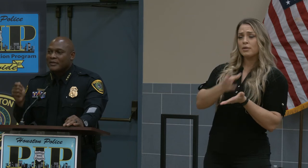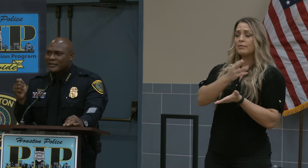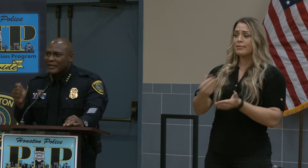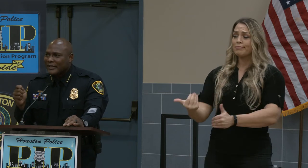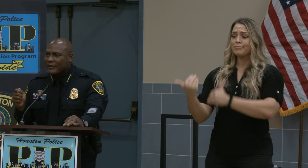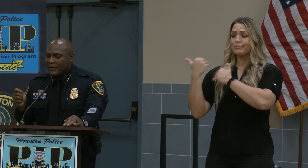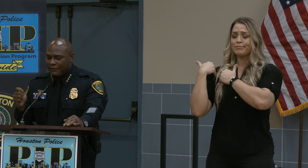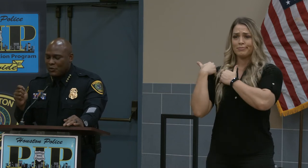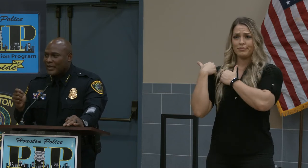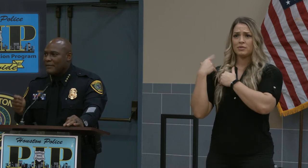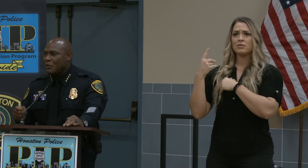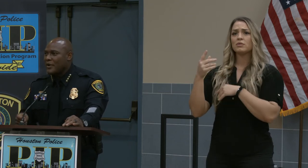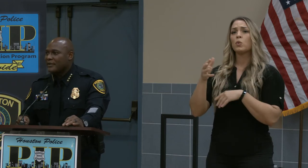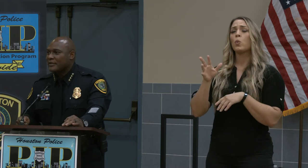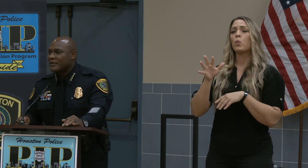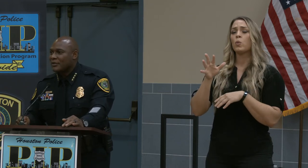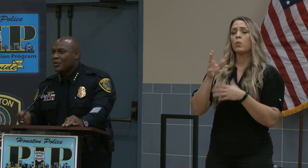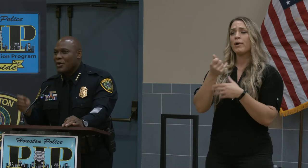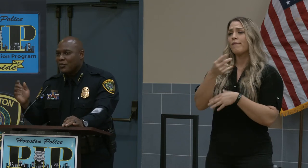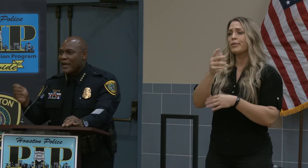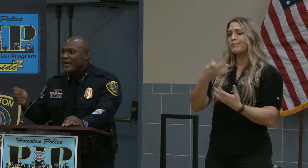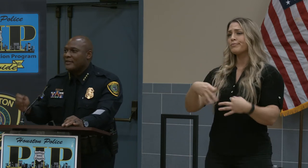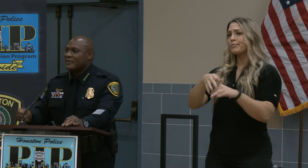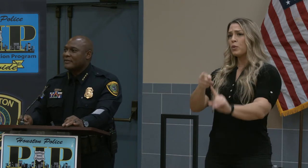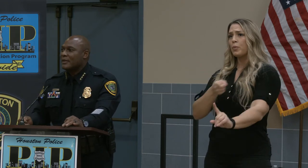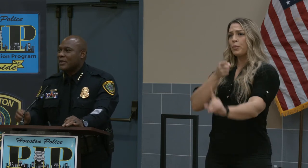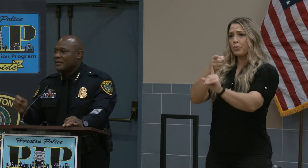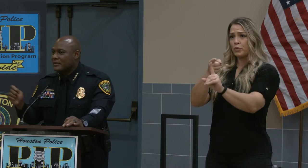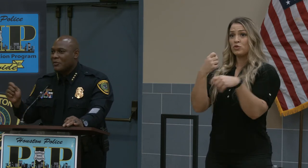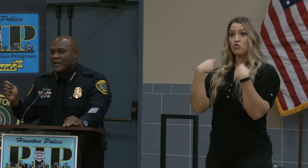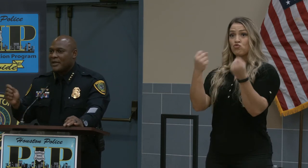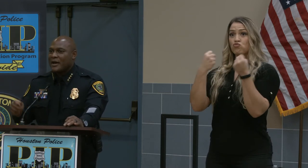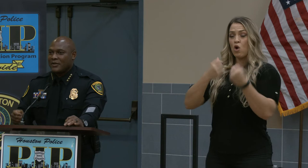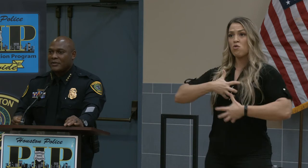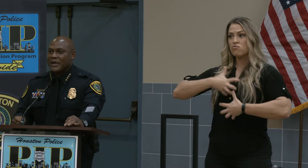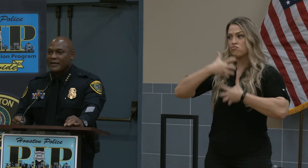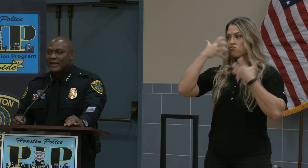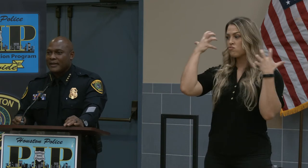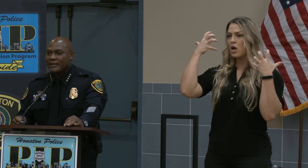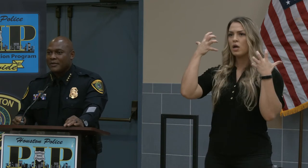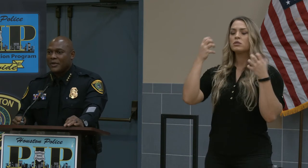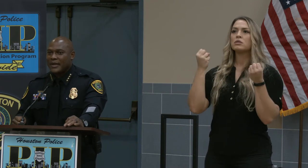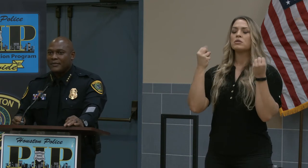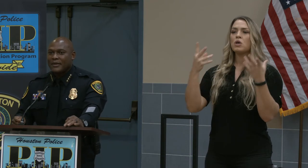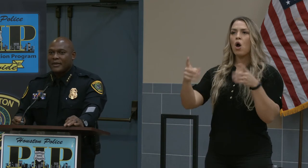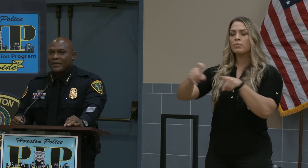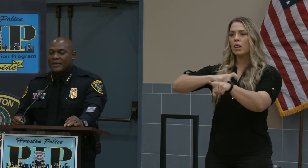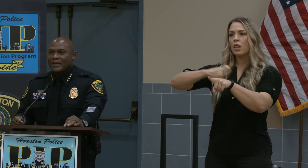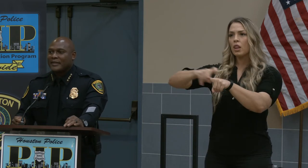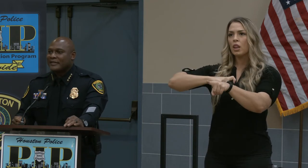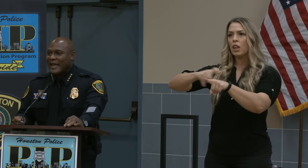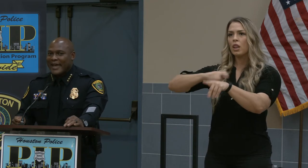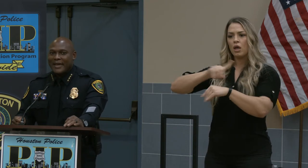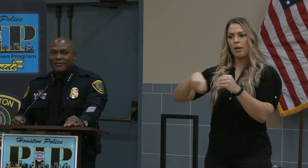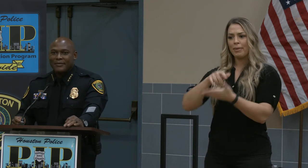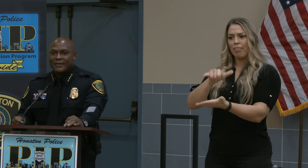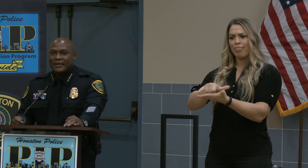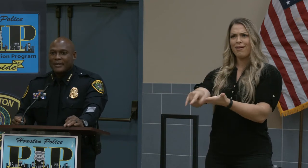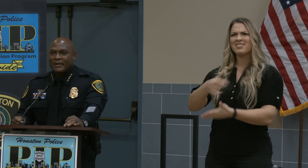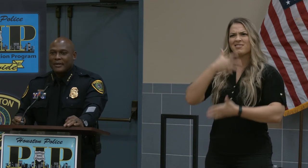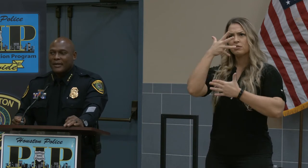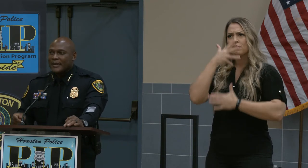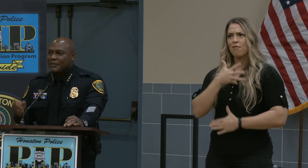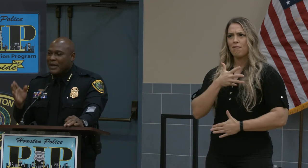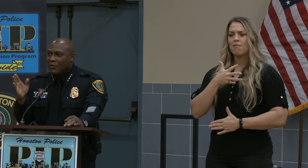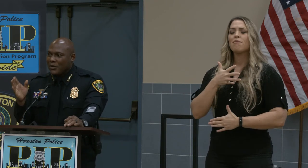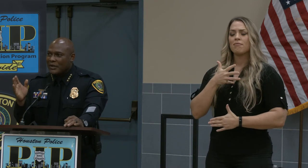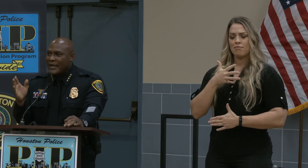Just a few key points -- road rage -- I'm getting so many calls about that. It's sad. I want to let